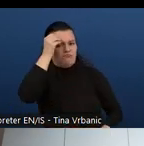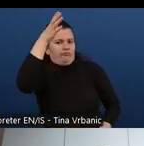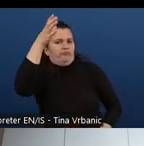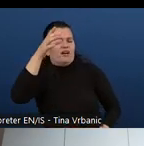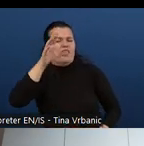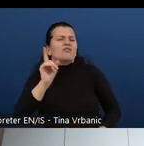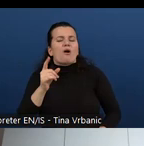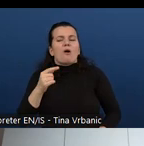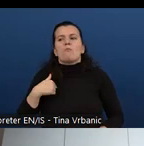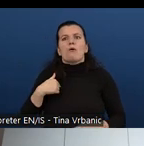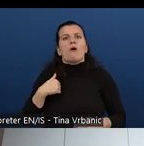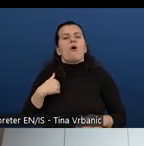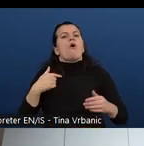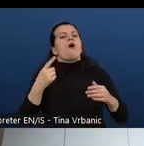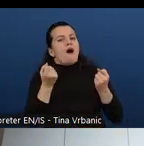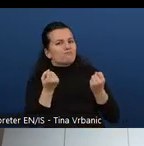means. And how accessibility affects people.